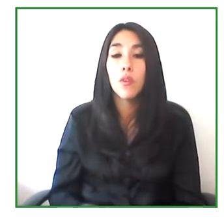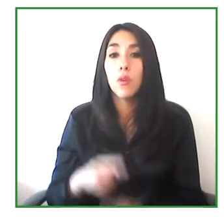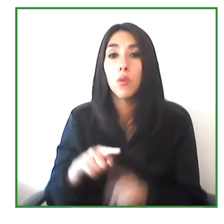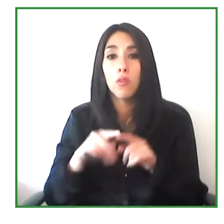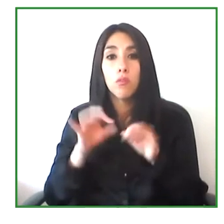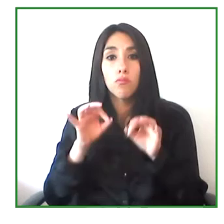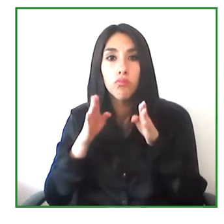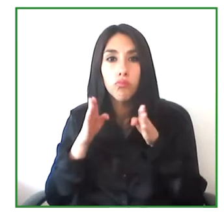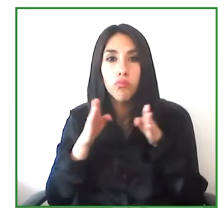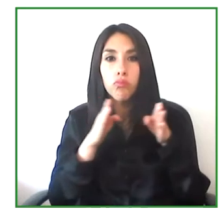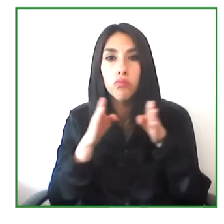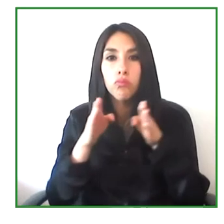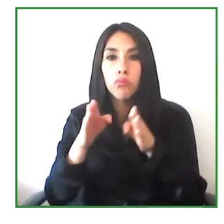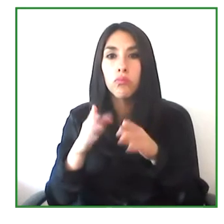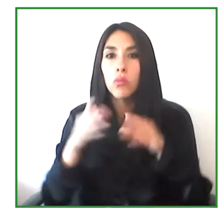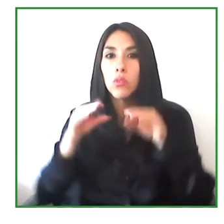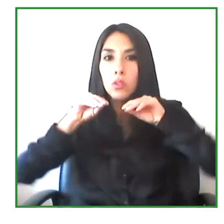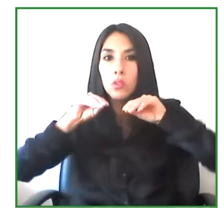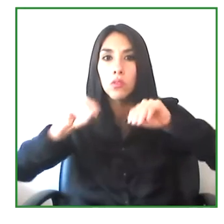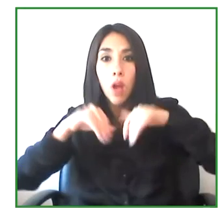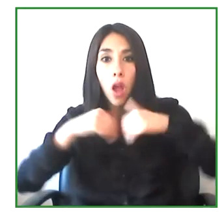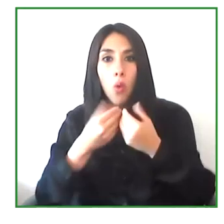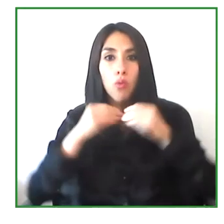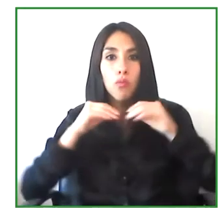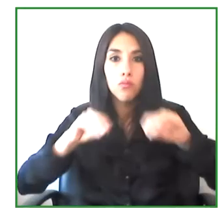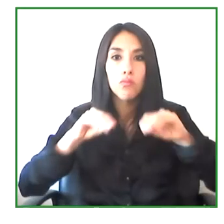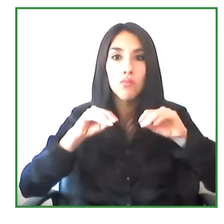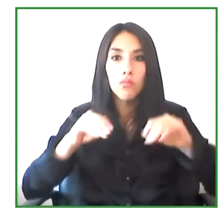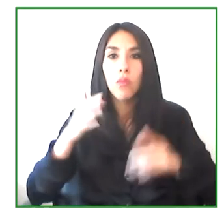when we were able to become as part of the deaf